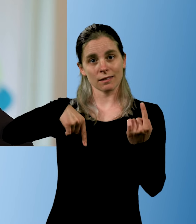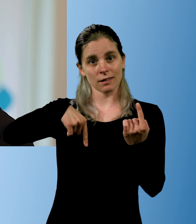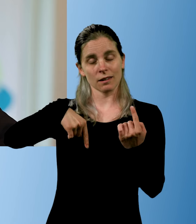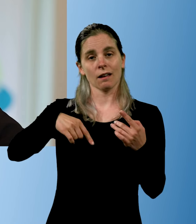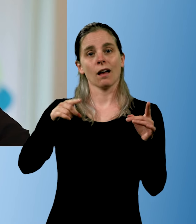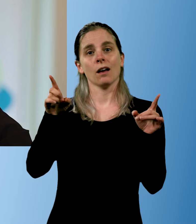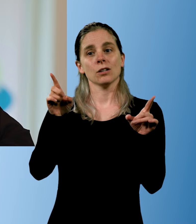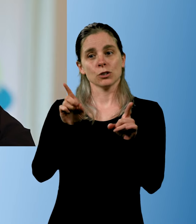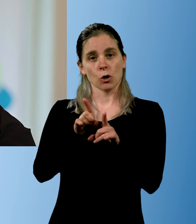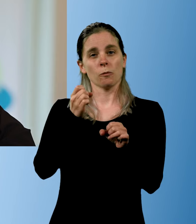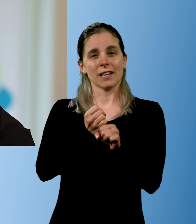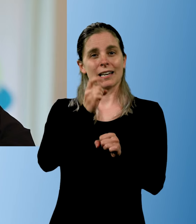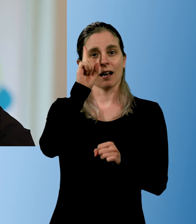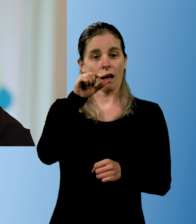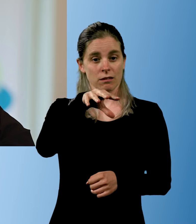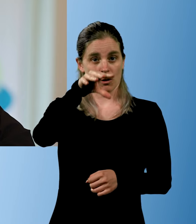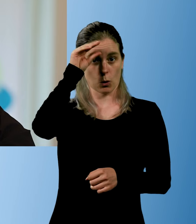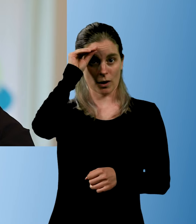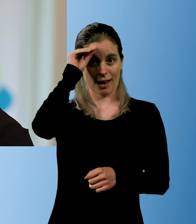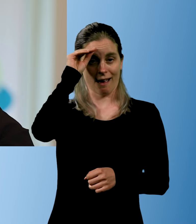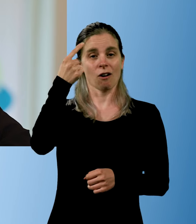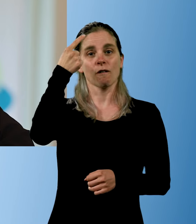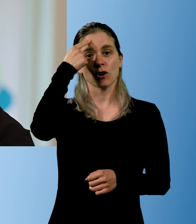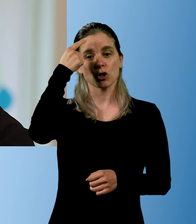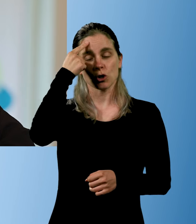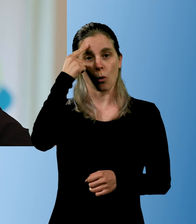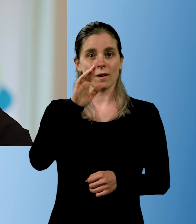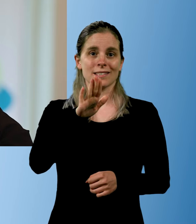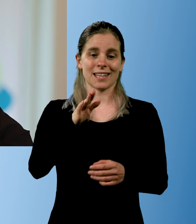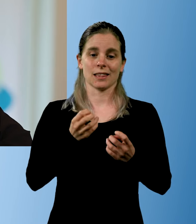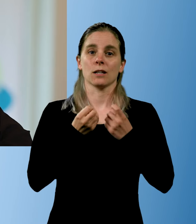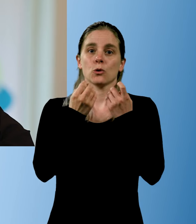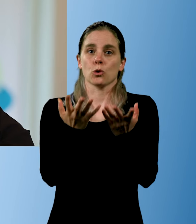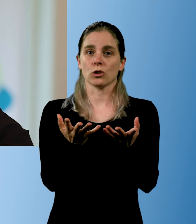who can interpret and understand their expressions-